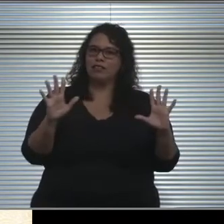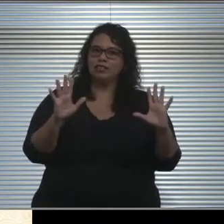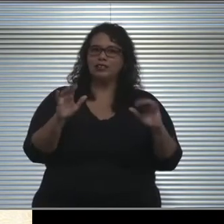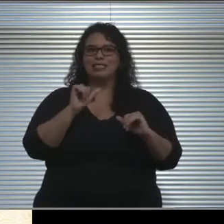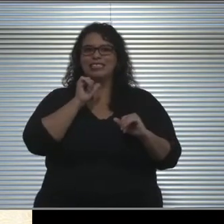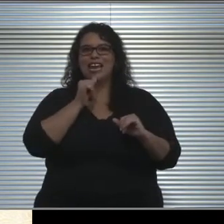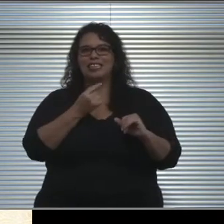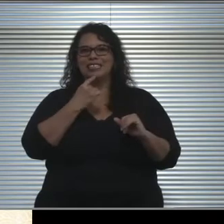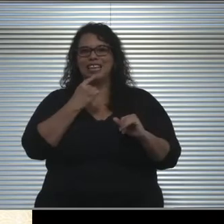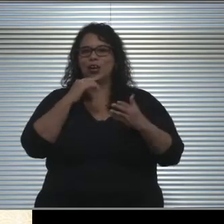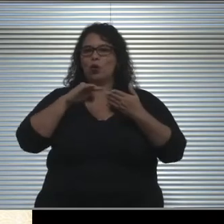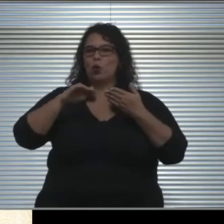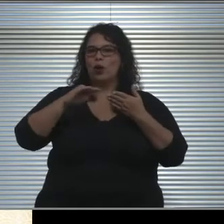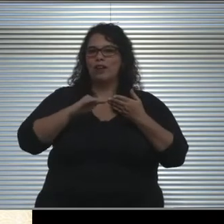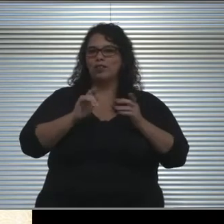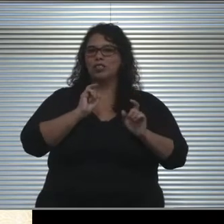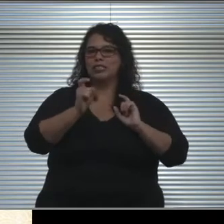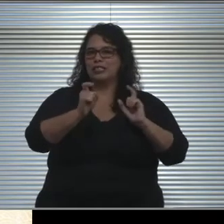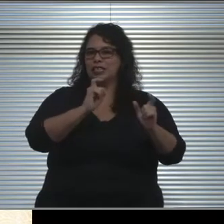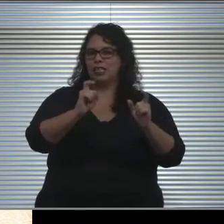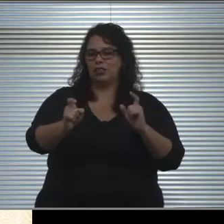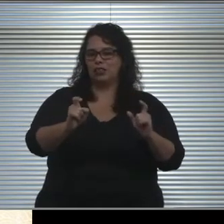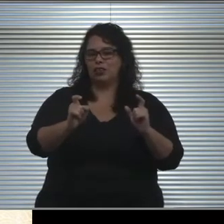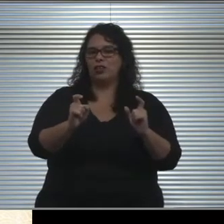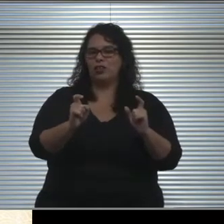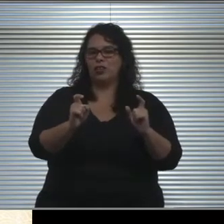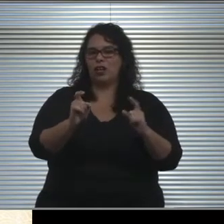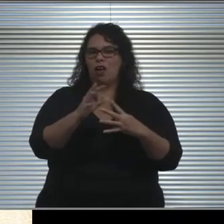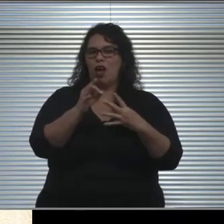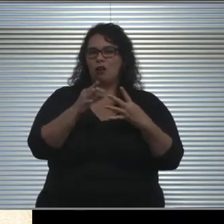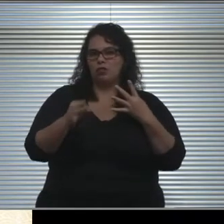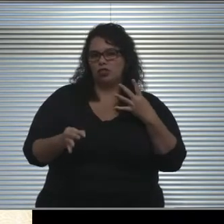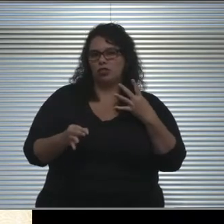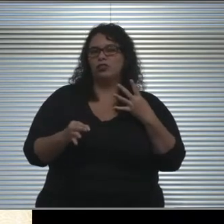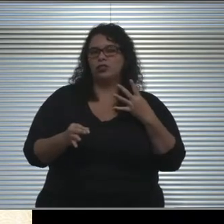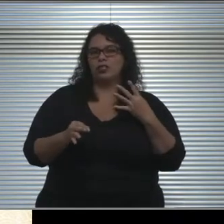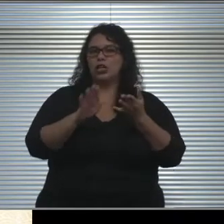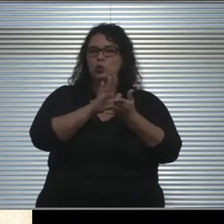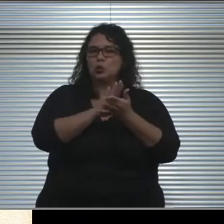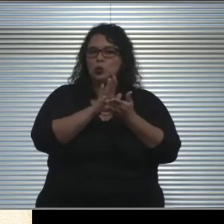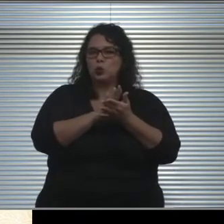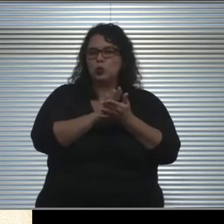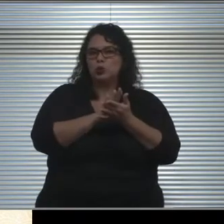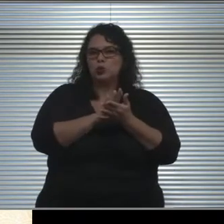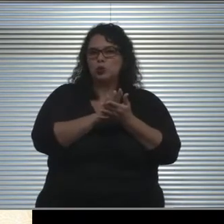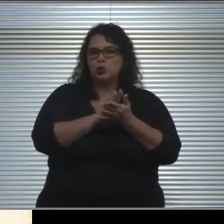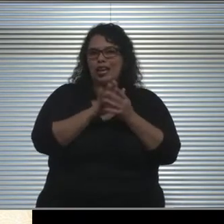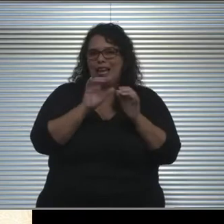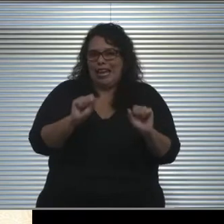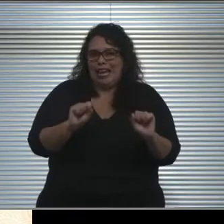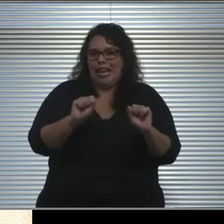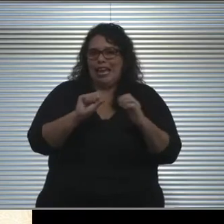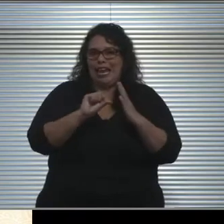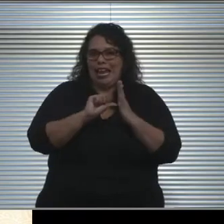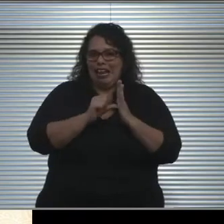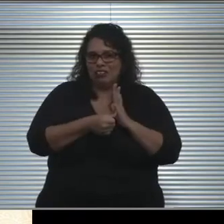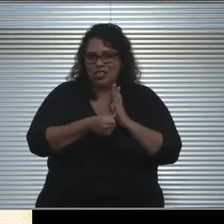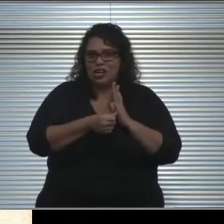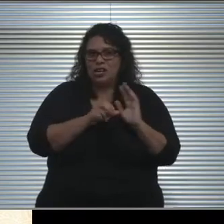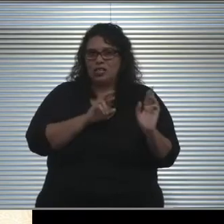is waivers would be issued on the option that schools could emphasize that they are prepared and ready